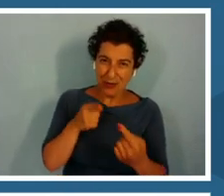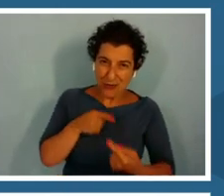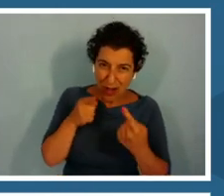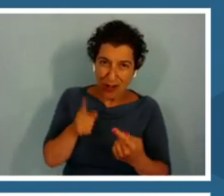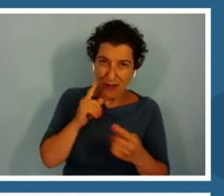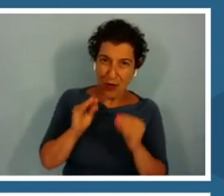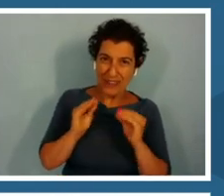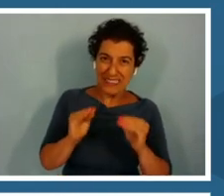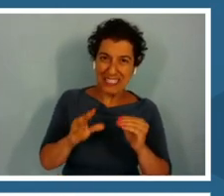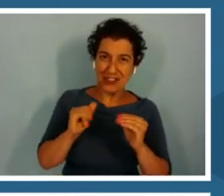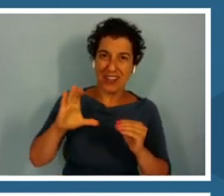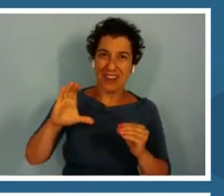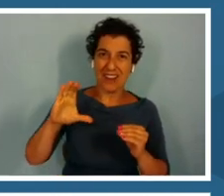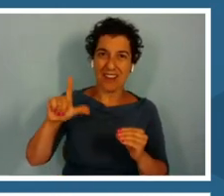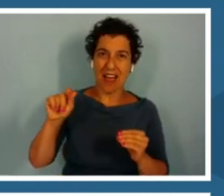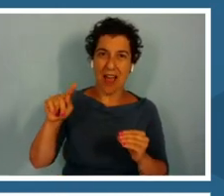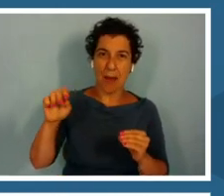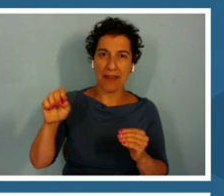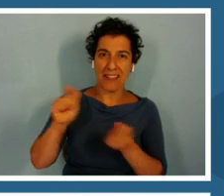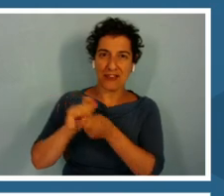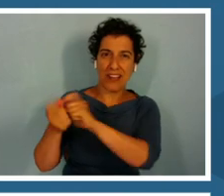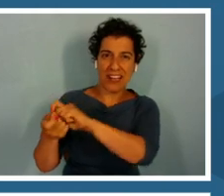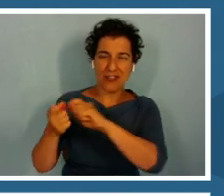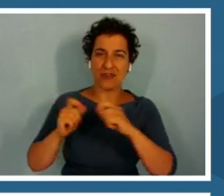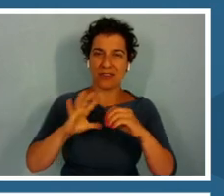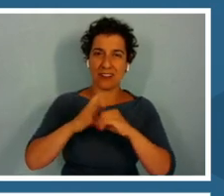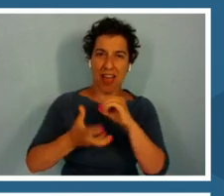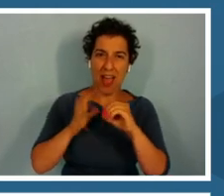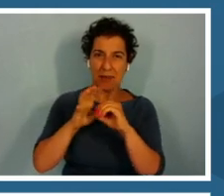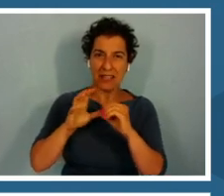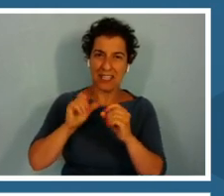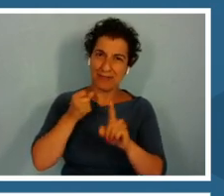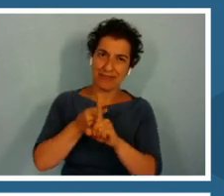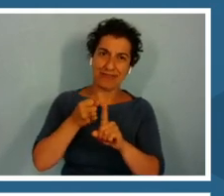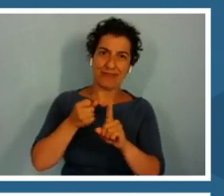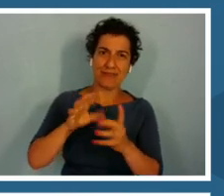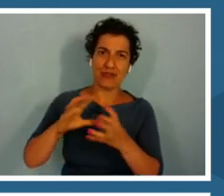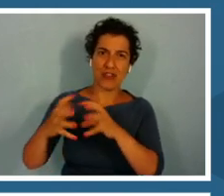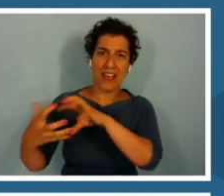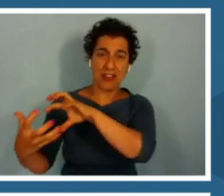I'll give you a second to write in some answers and then we will jump into it.